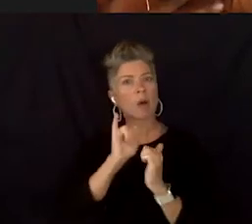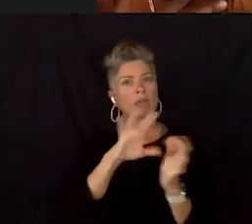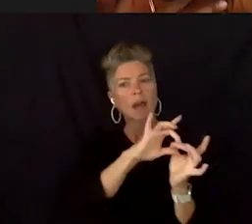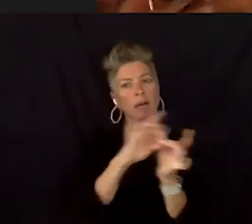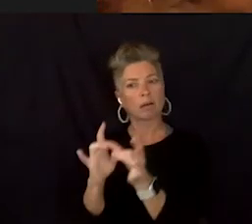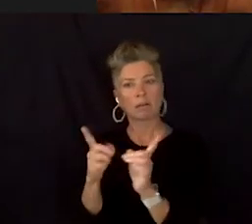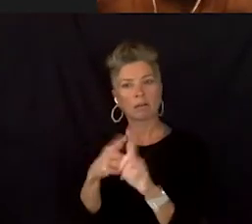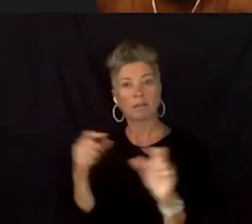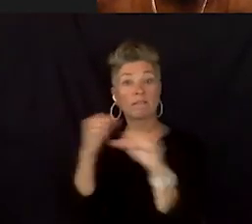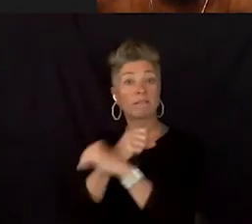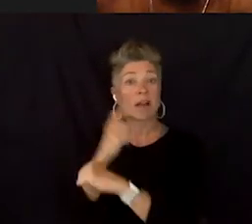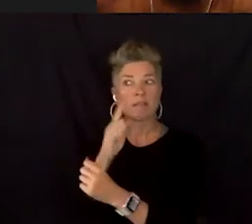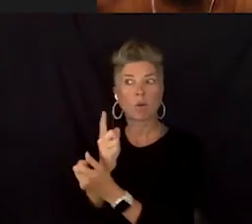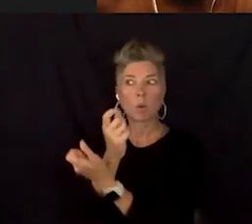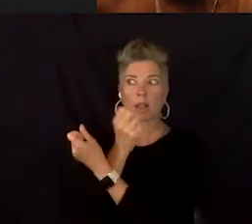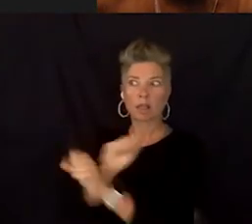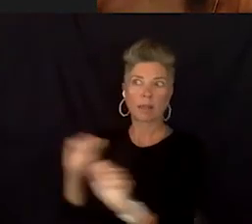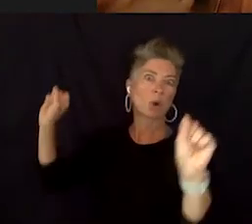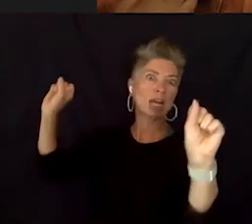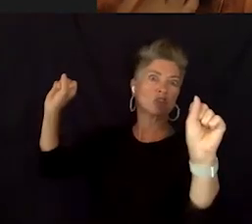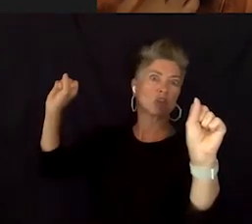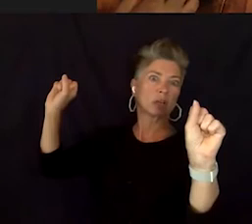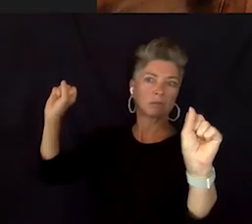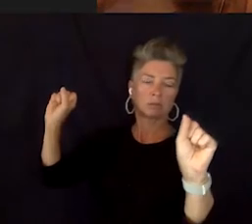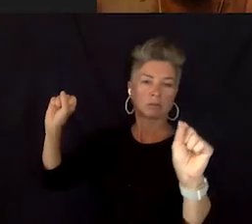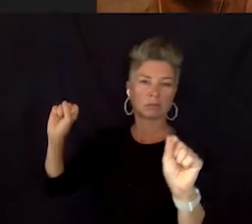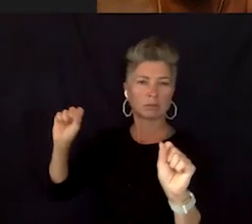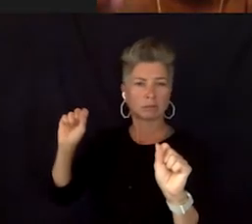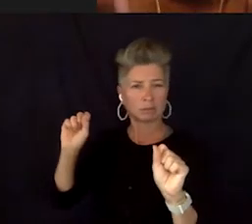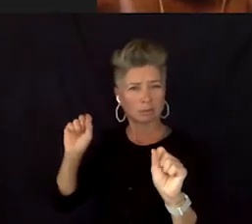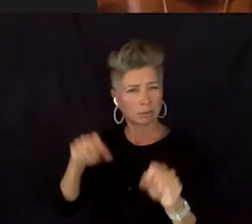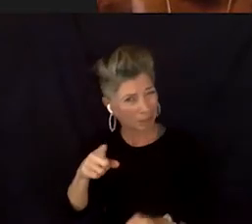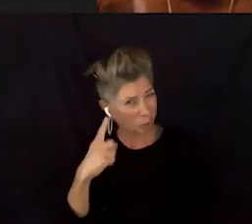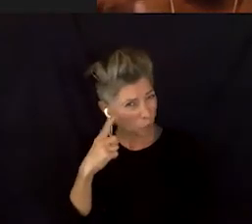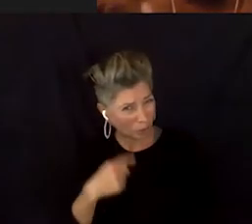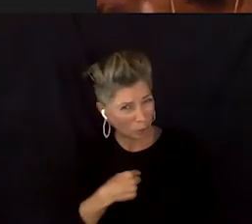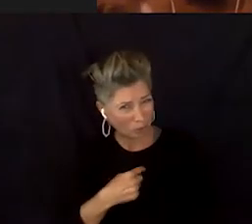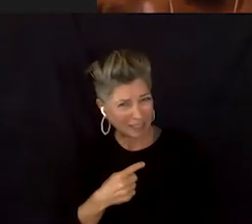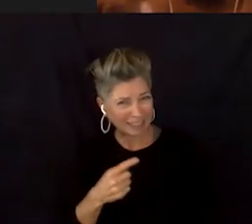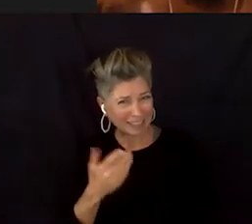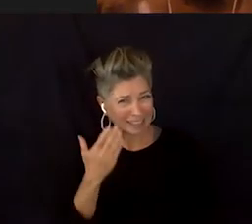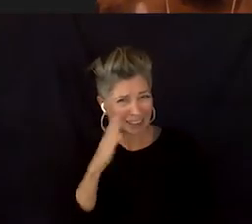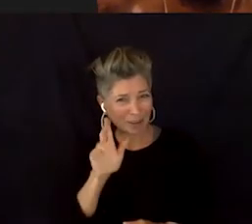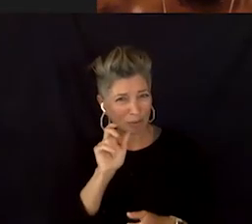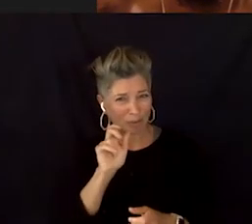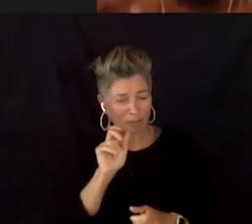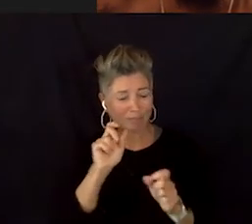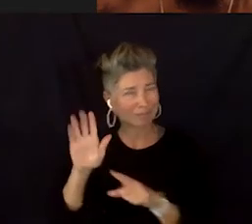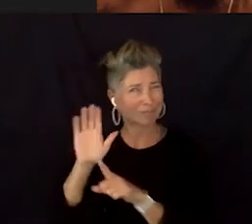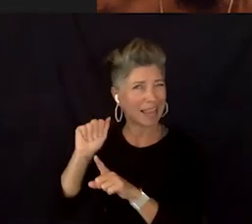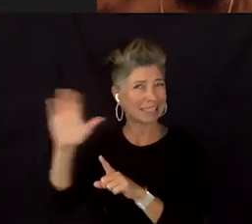or personal liberation. Can you hear me? I'm trying to, I don't know if I can go over the air conditioner. I'm sorry. - Oh. Okay.